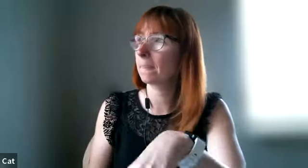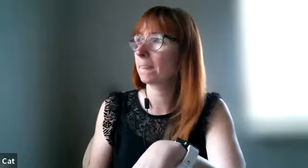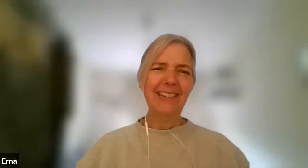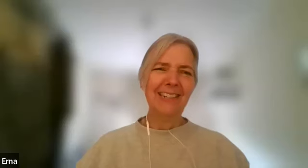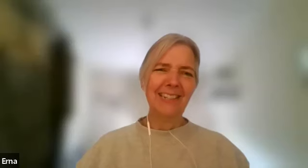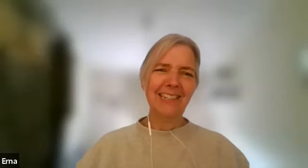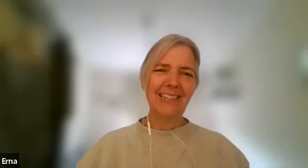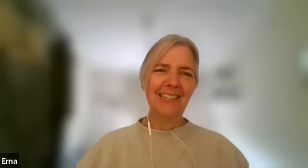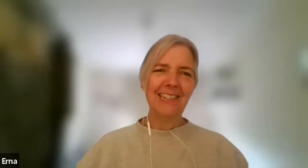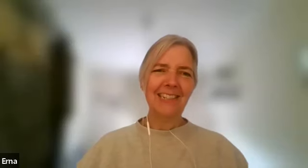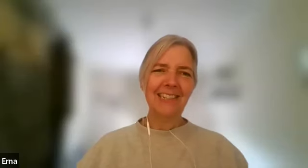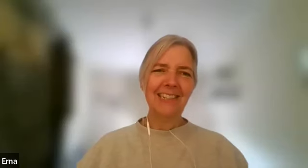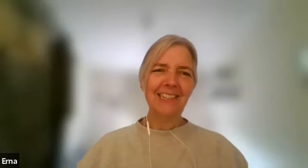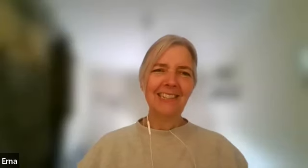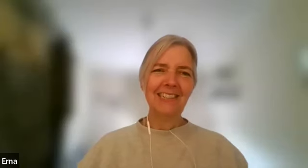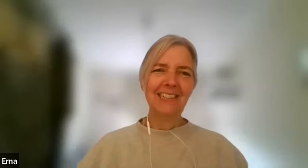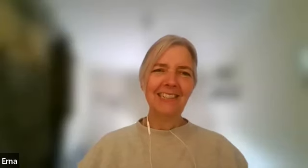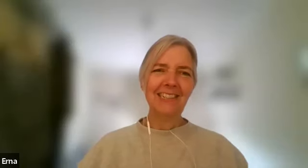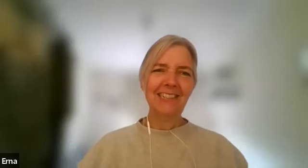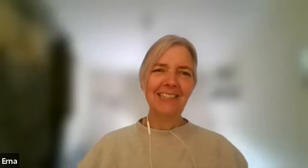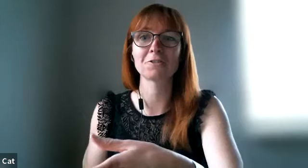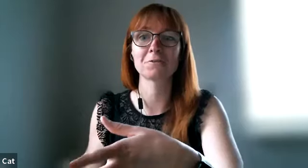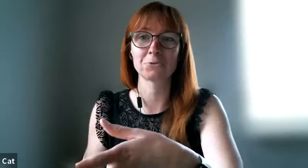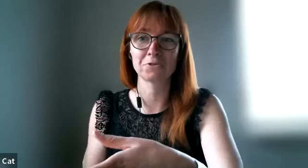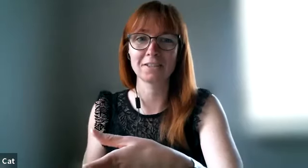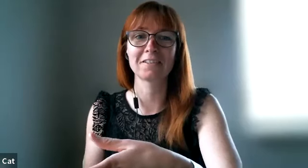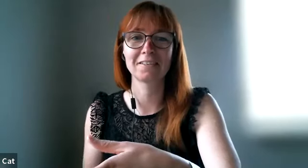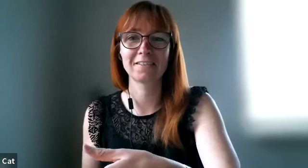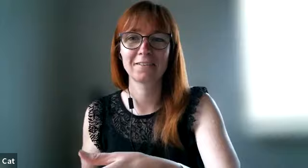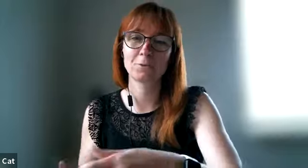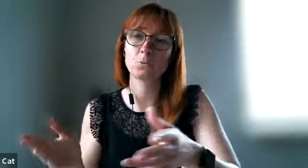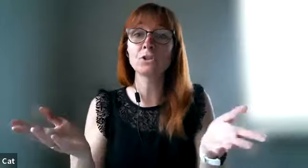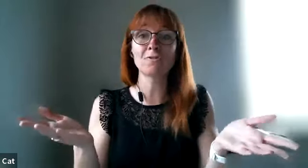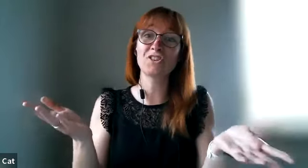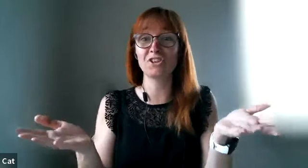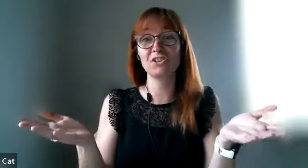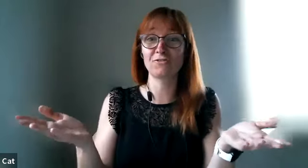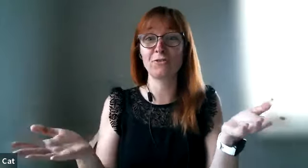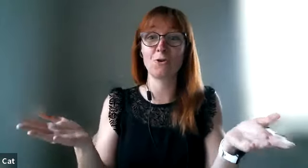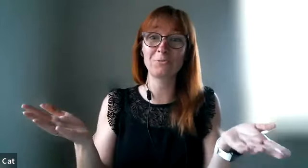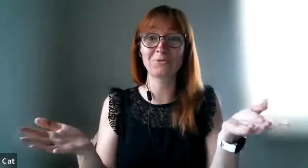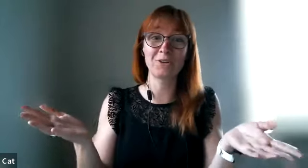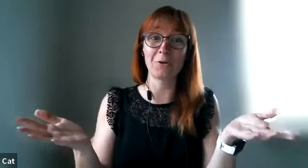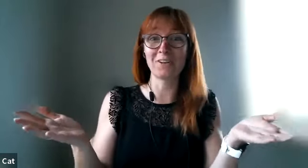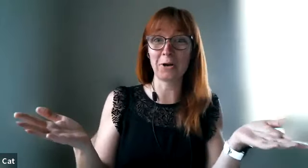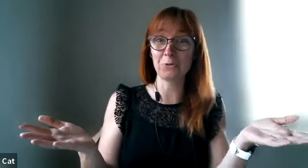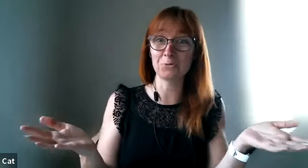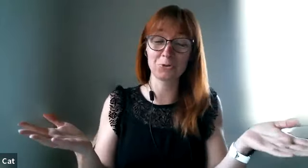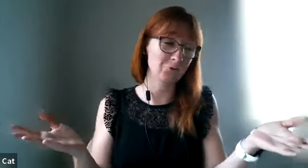yeah if i asked them especially my son mustang which of these forms of love language would you